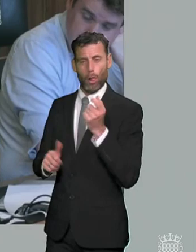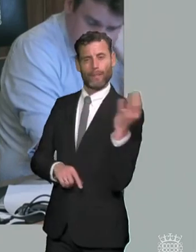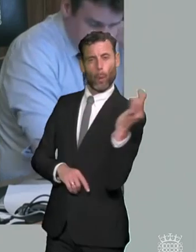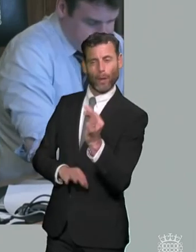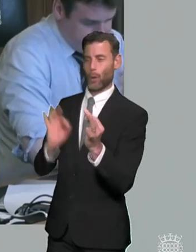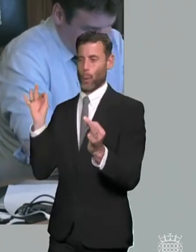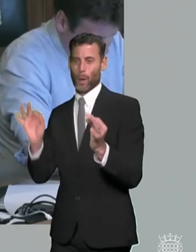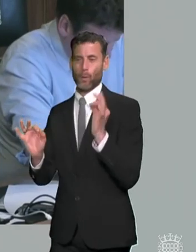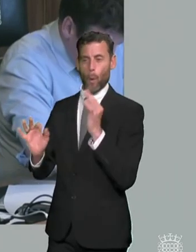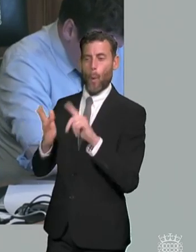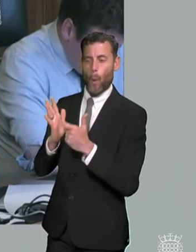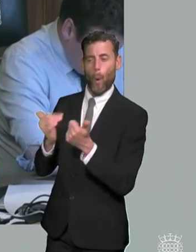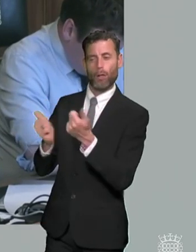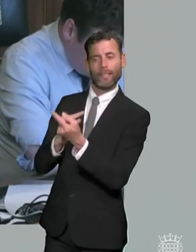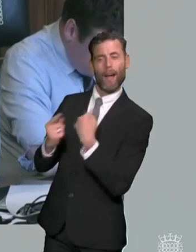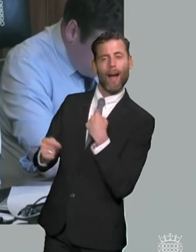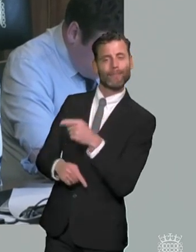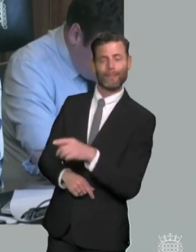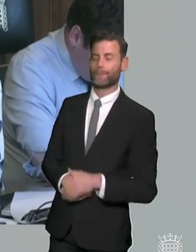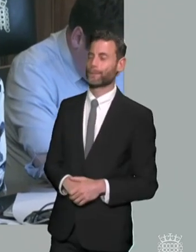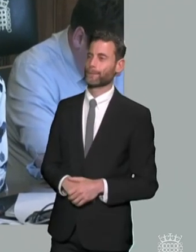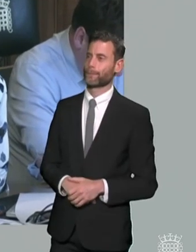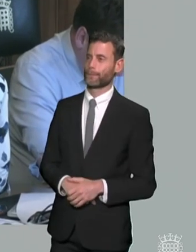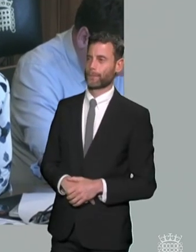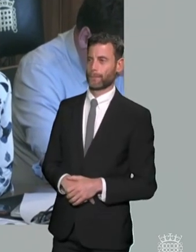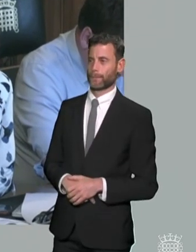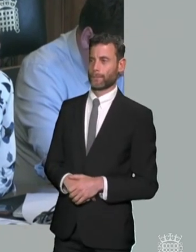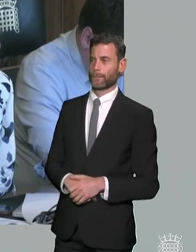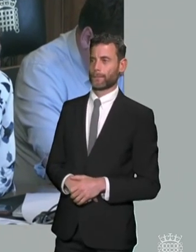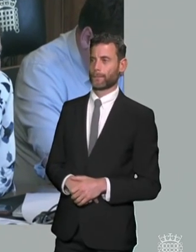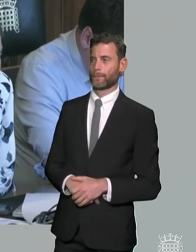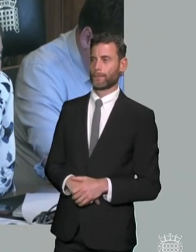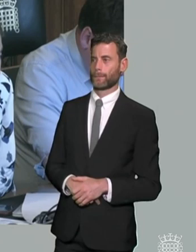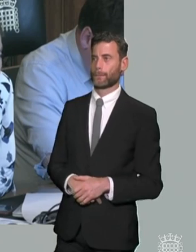i suppose listening to you paint a very bleak picture not only of what the scnd environment